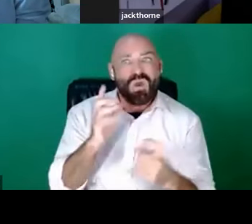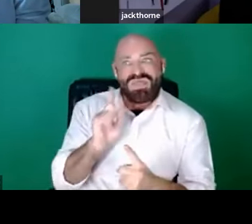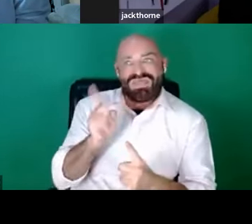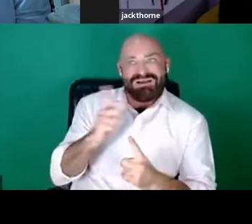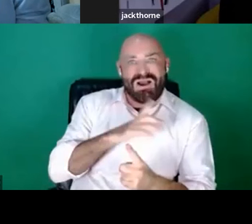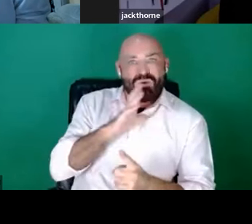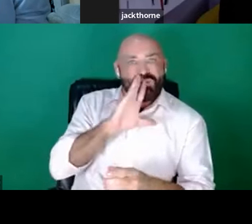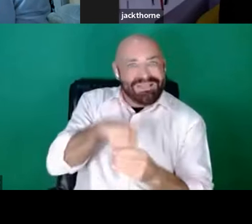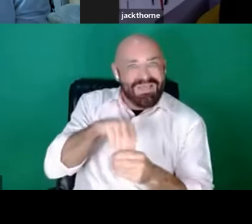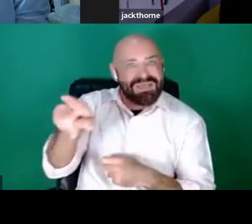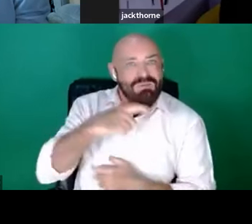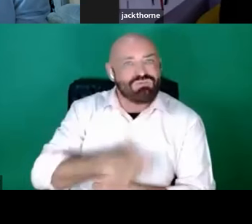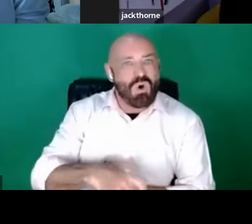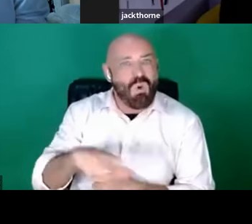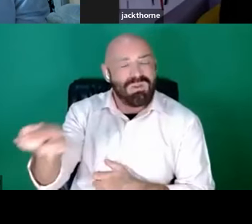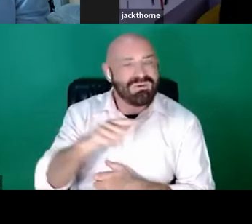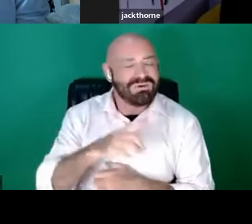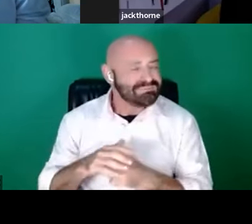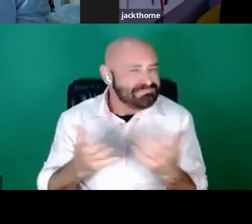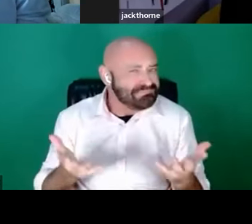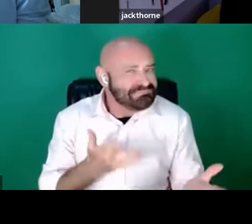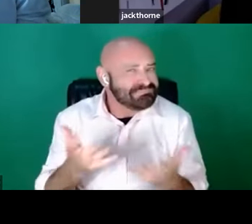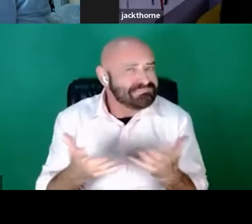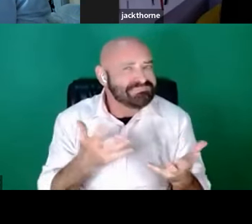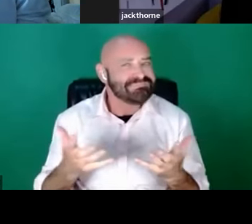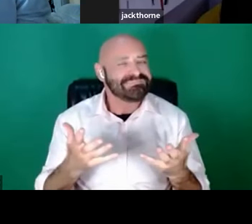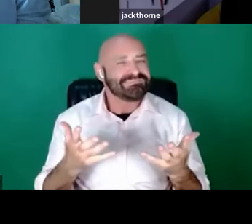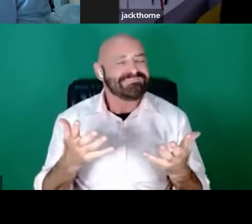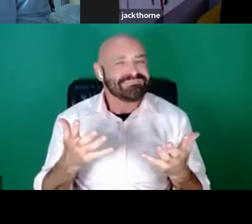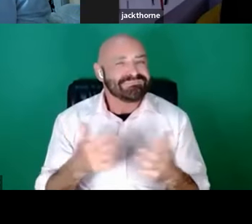but don't get the opportunity to at the moment?